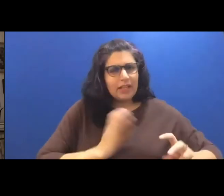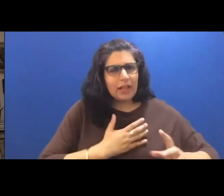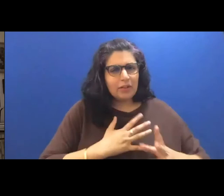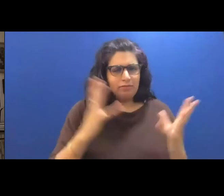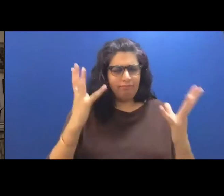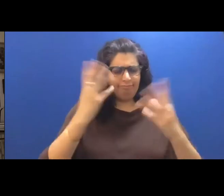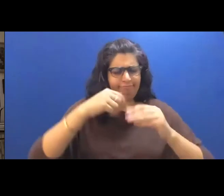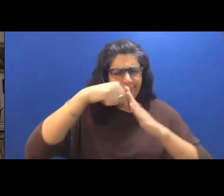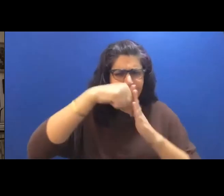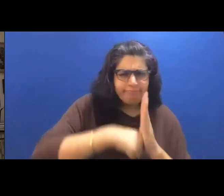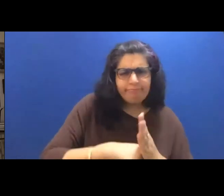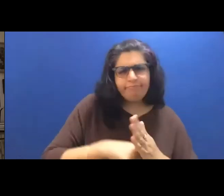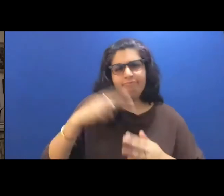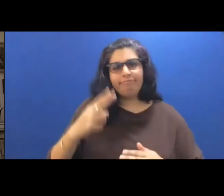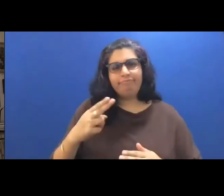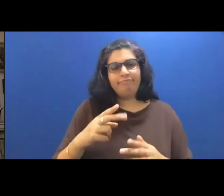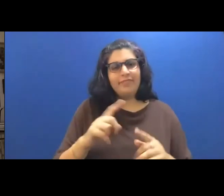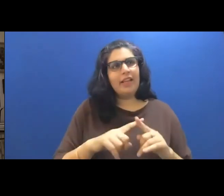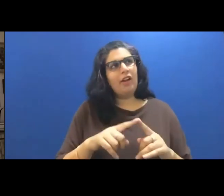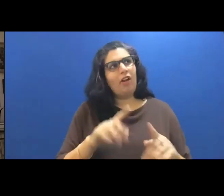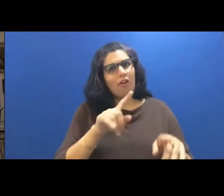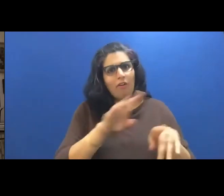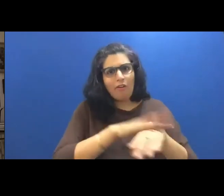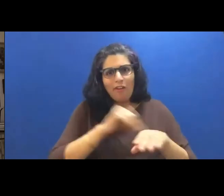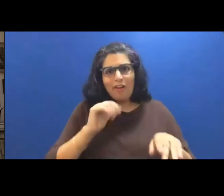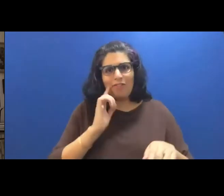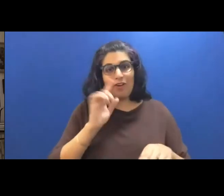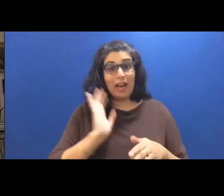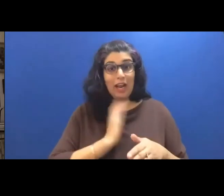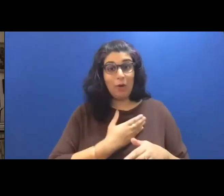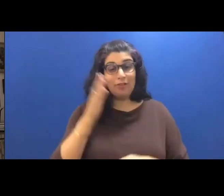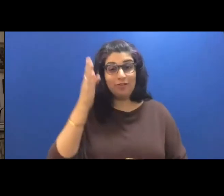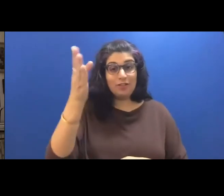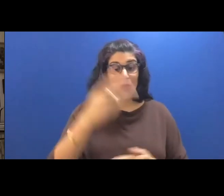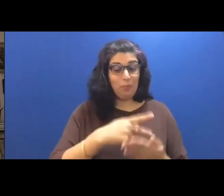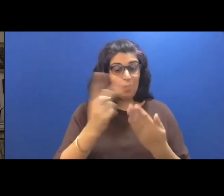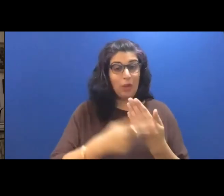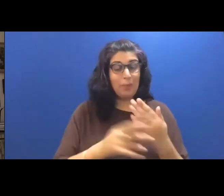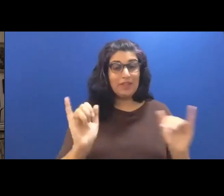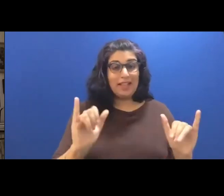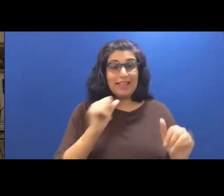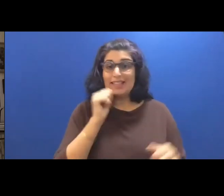our future. Programs like this wouldn't be possible without the support of our community.